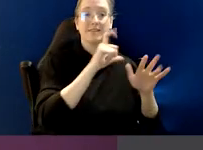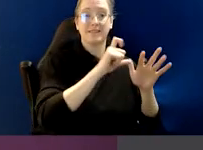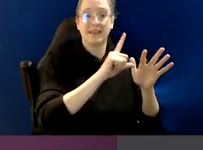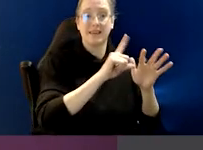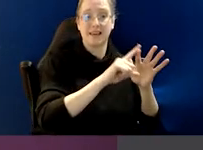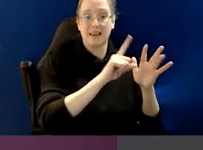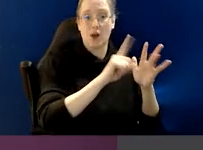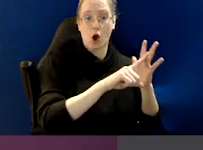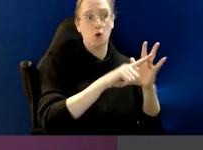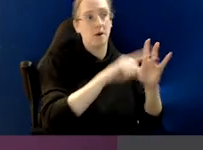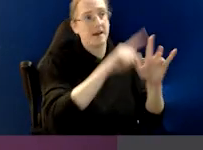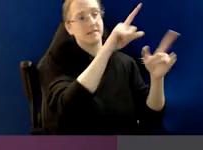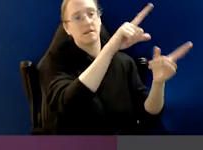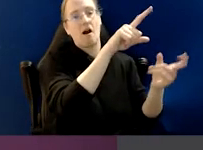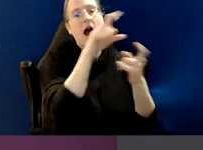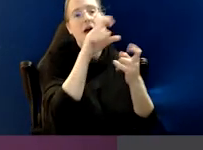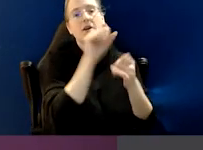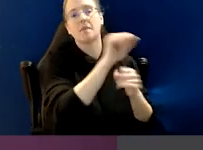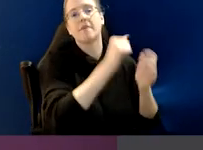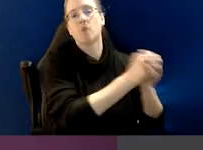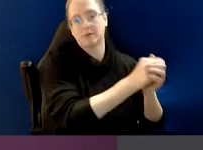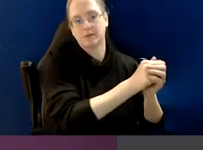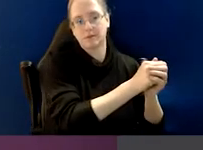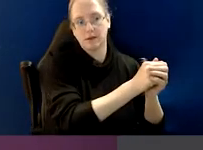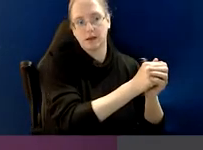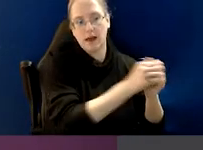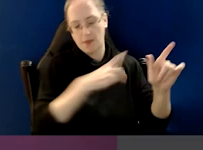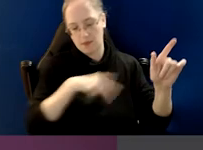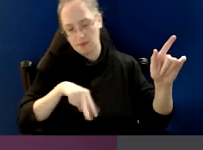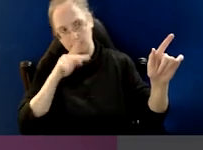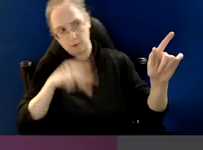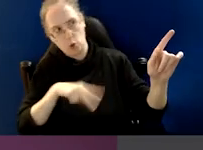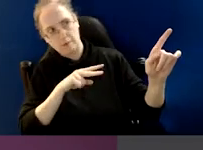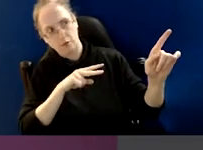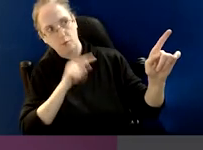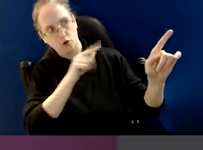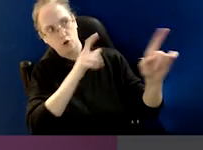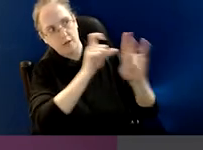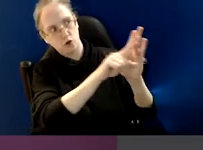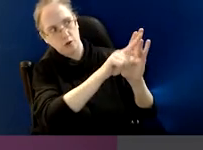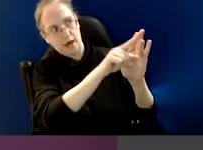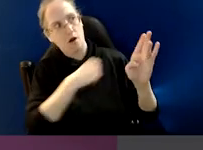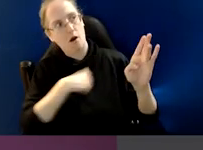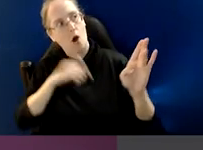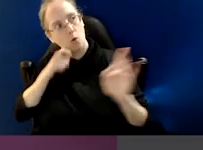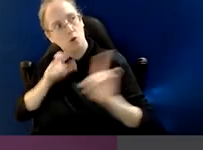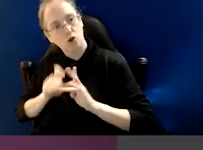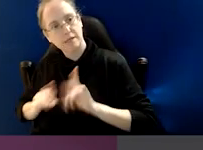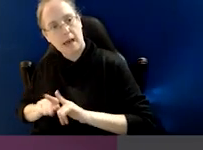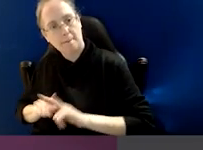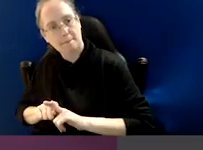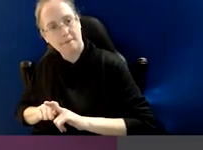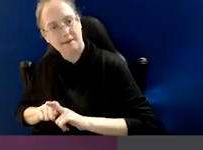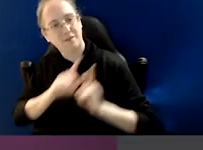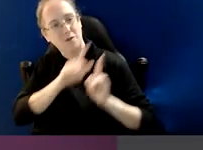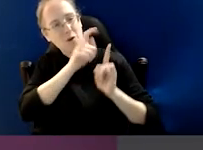and those lower downs see the CEO hiring their mates, then they will start hiring their mates. And then you have a very,